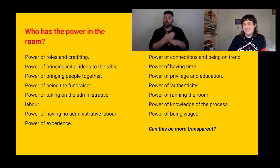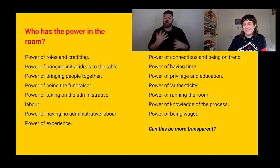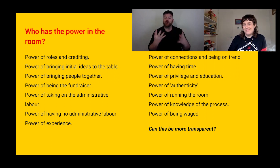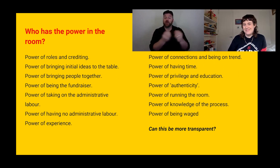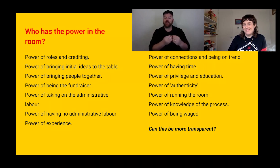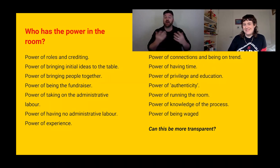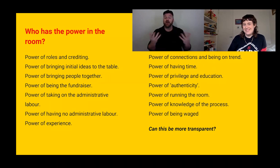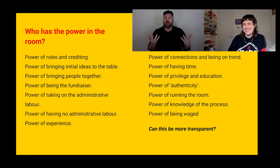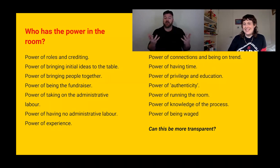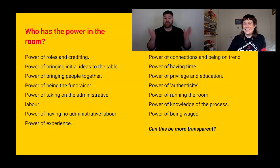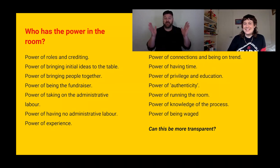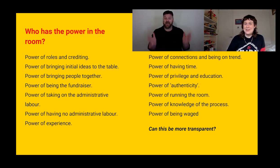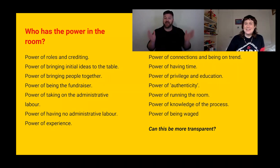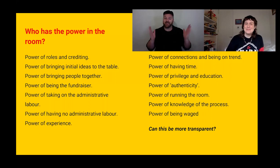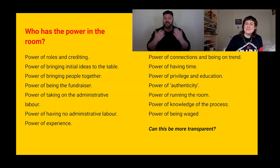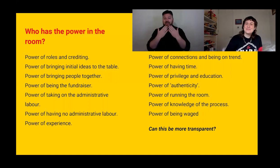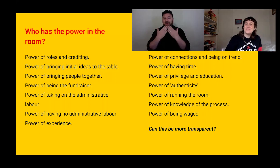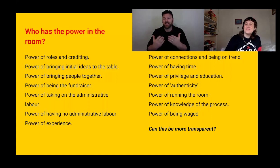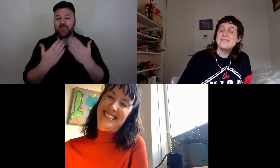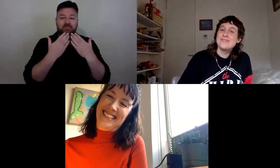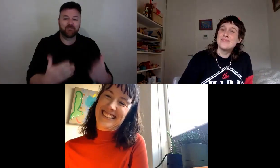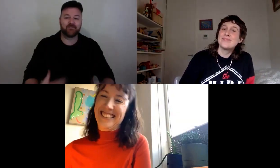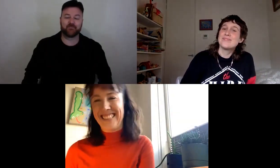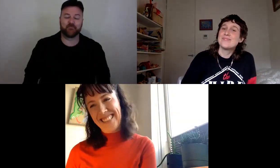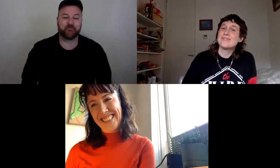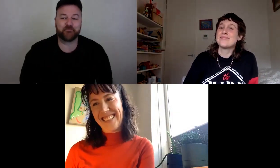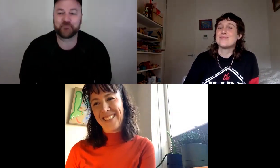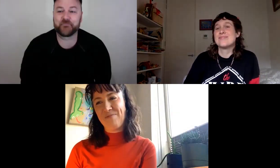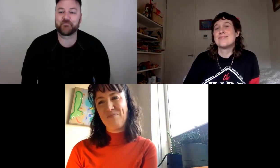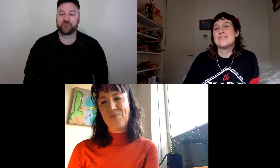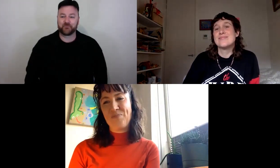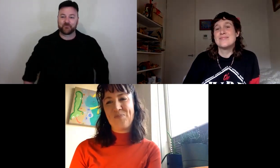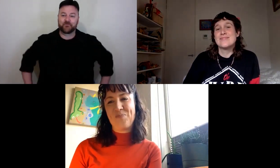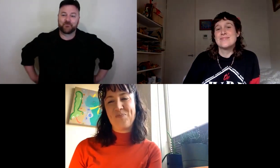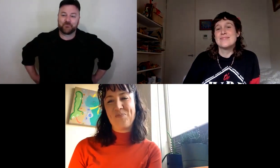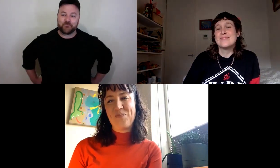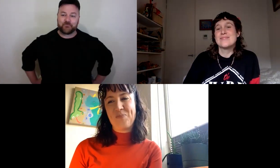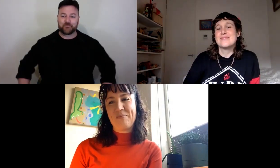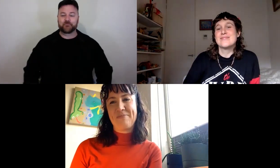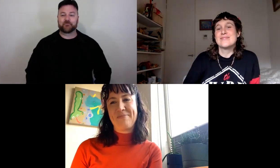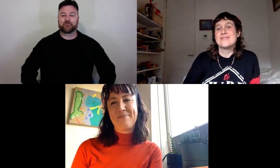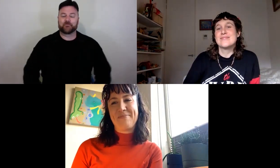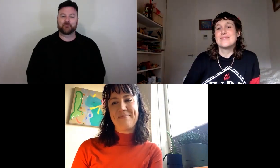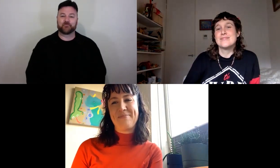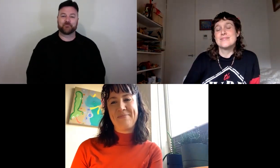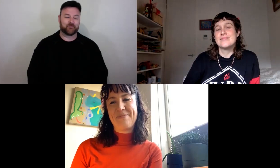That is a. Thank you. Thanks, everyone.